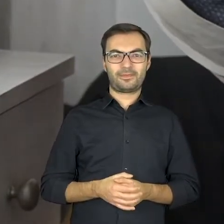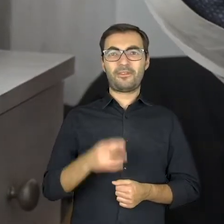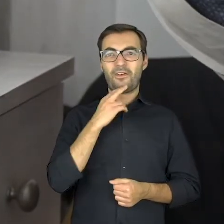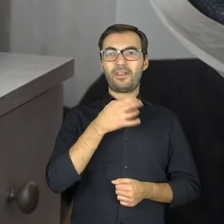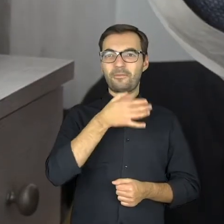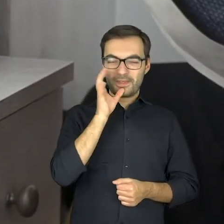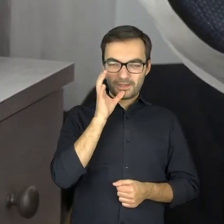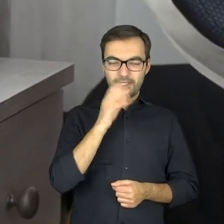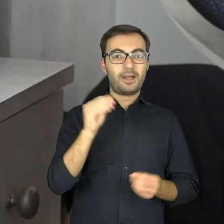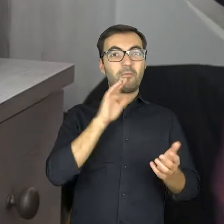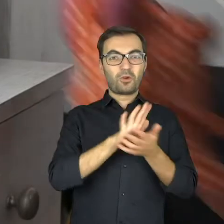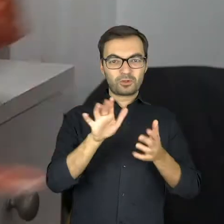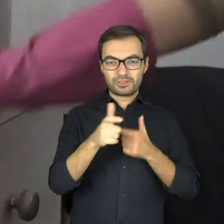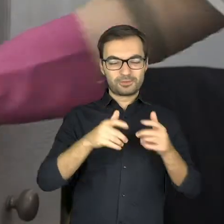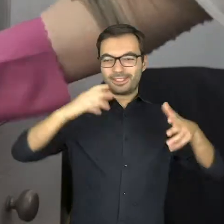They drank water and got the desk dirty…